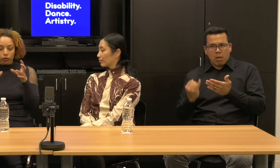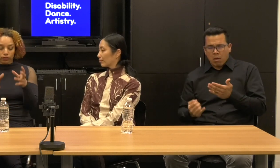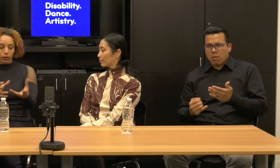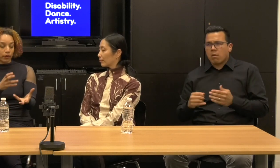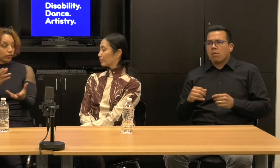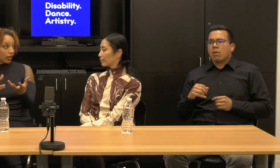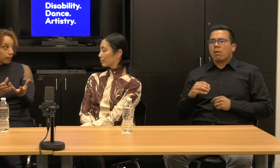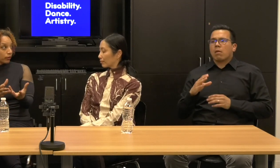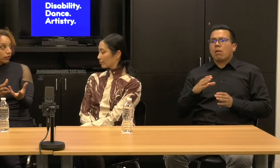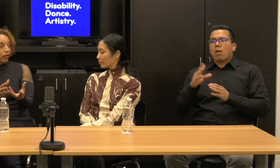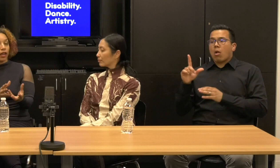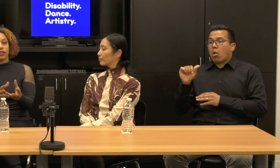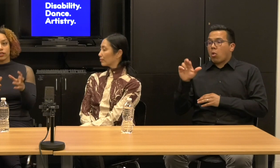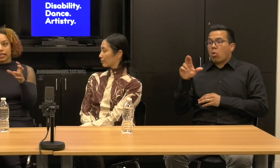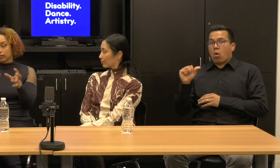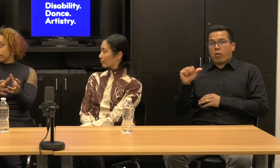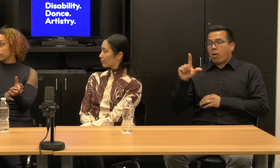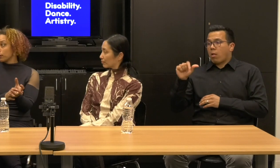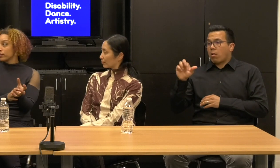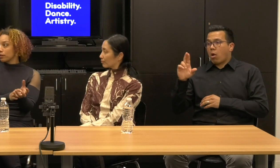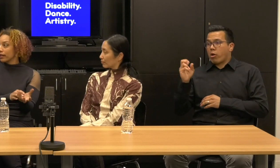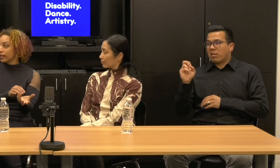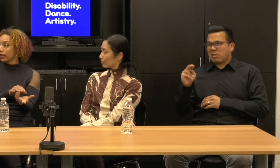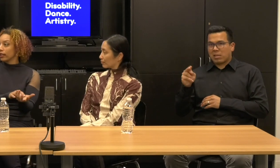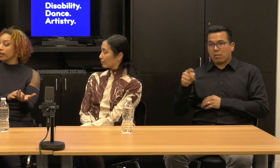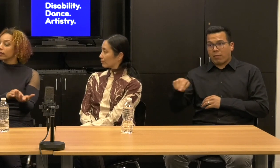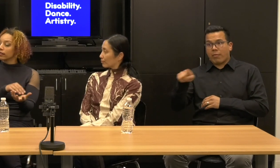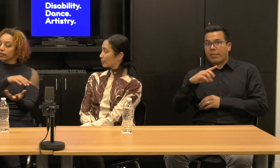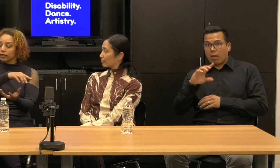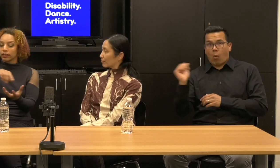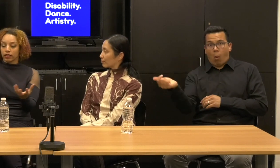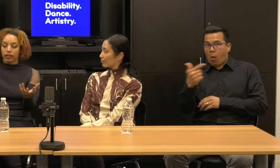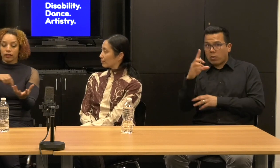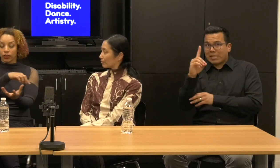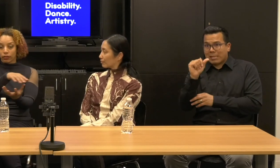all of whom are disabled. And so that's the first thing I want to say about Kinetic Light with that the three of